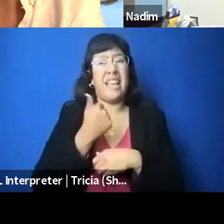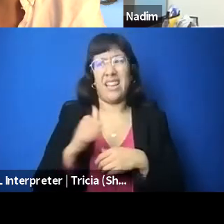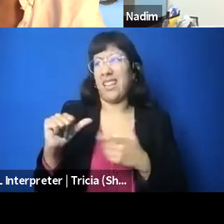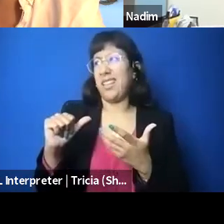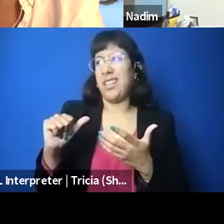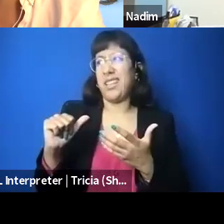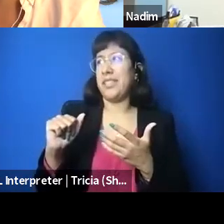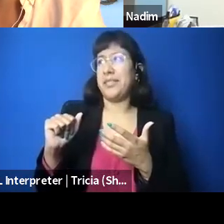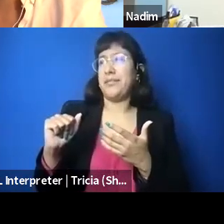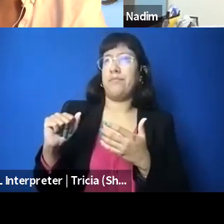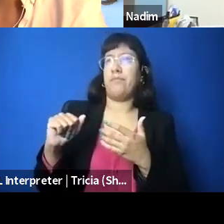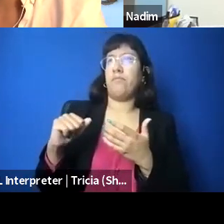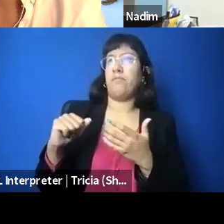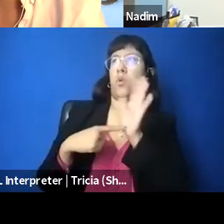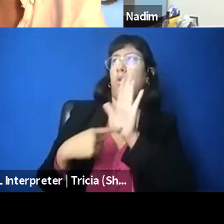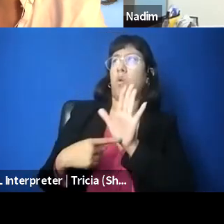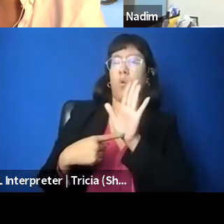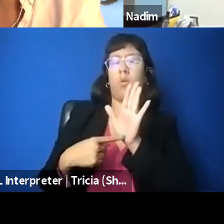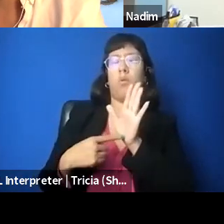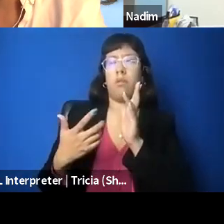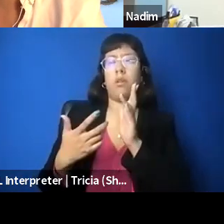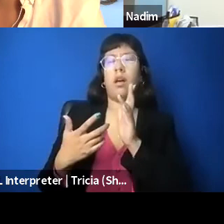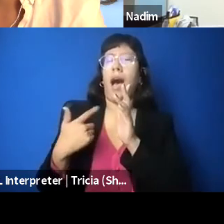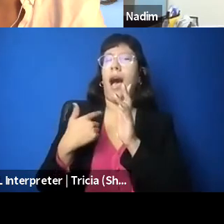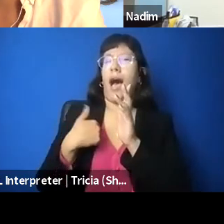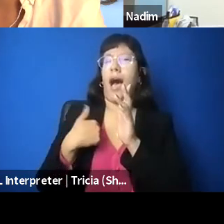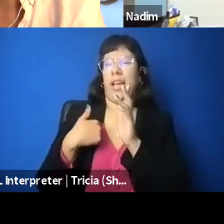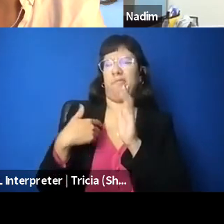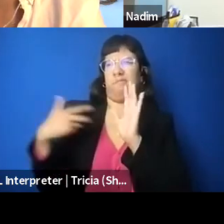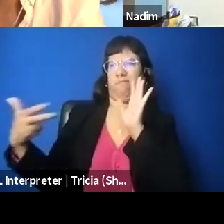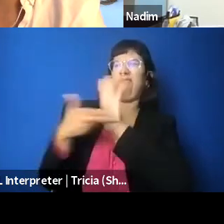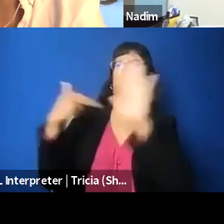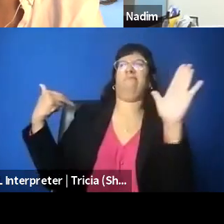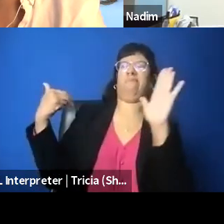that I would seriously question. In fact, a lot of our work, and one of the things